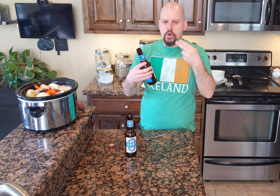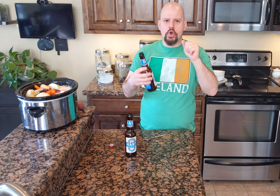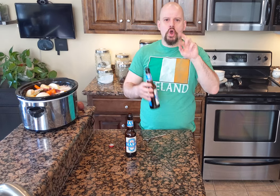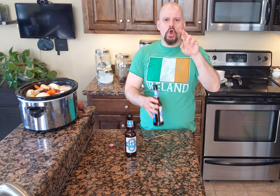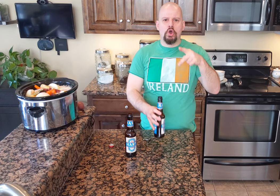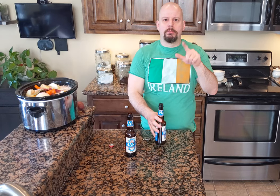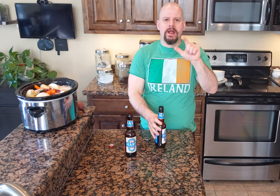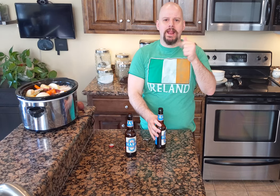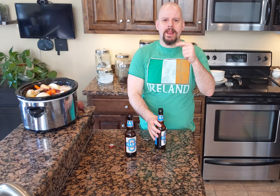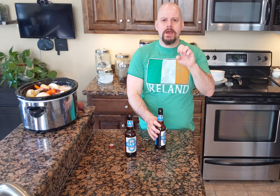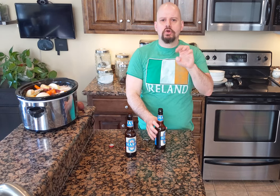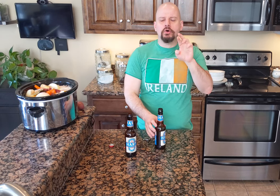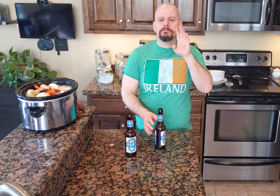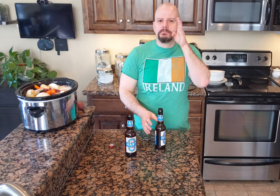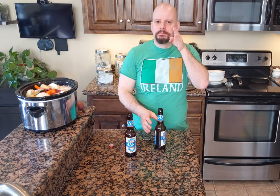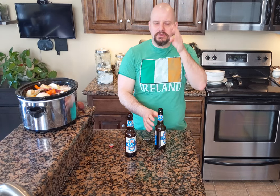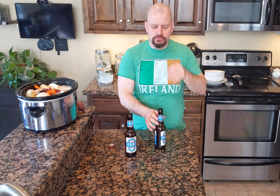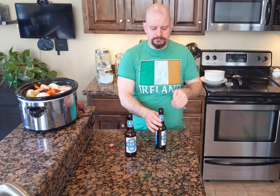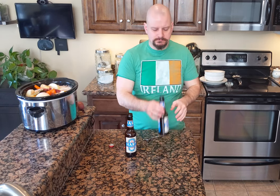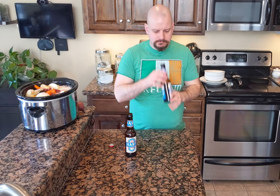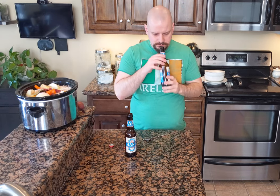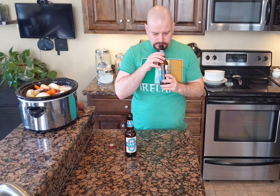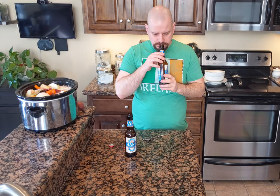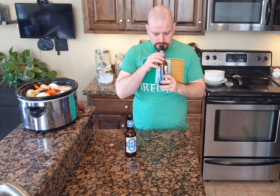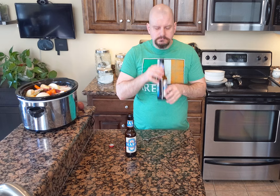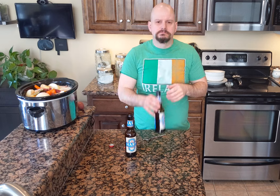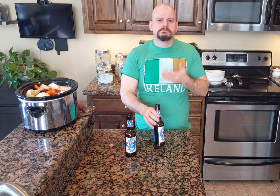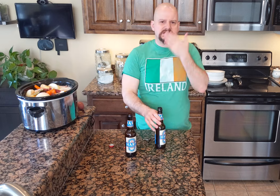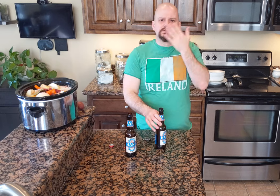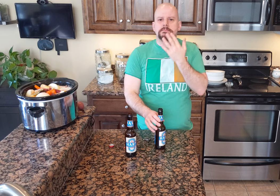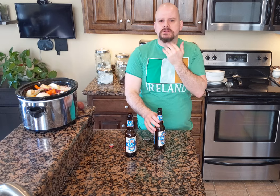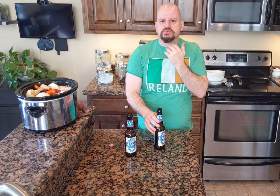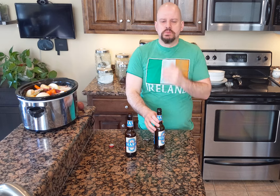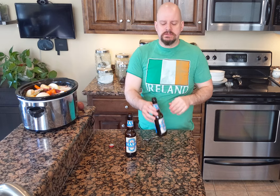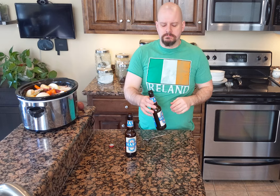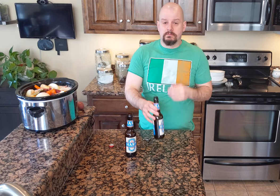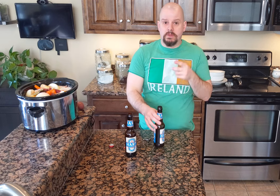All right, I'm going to describe Harp Lager beer. It smells sweet.